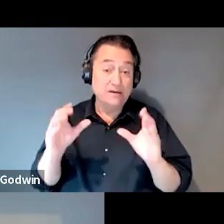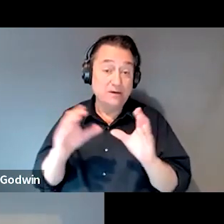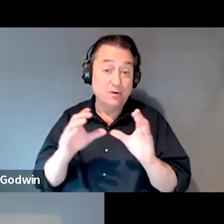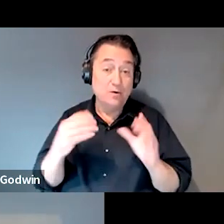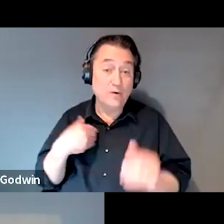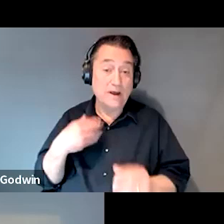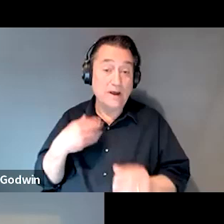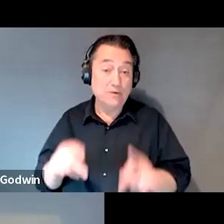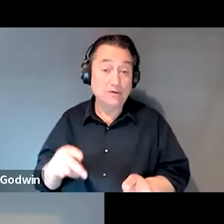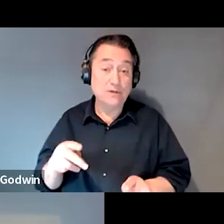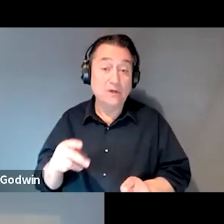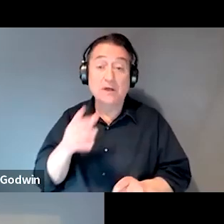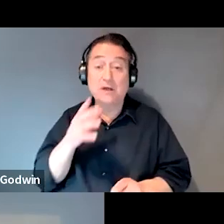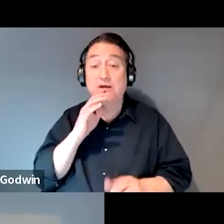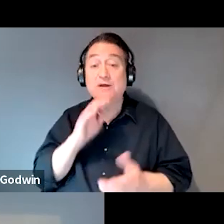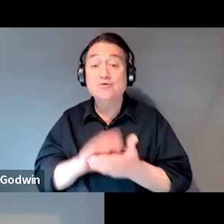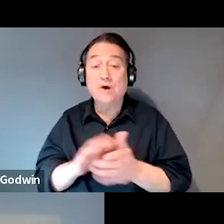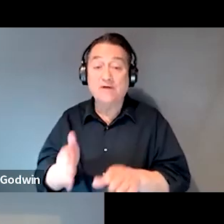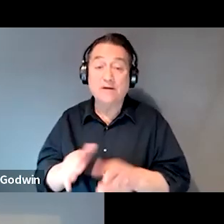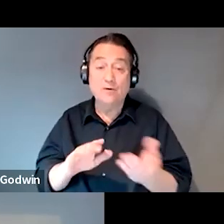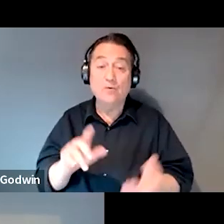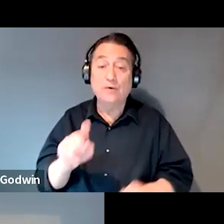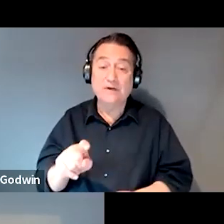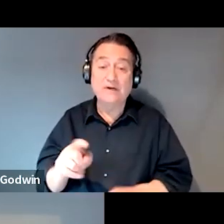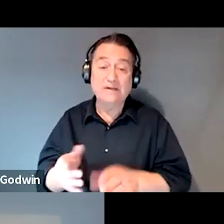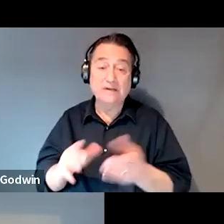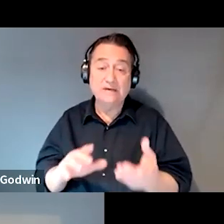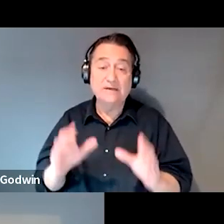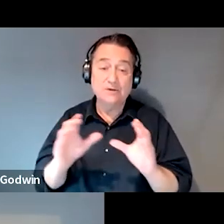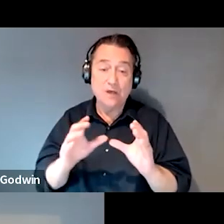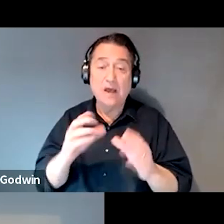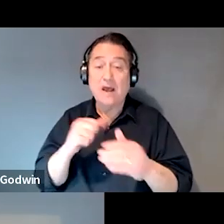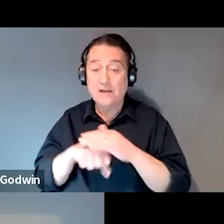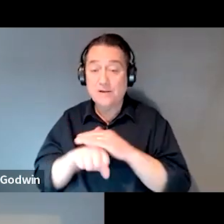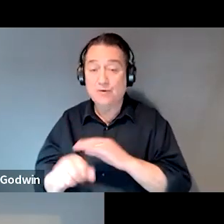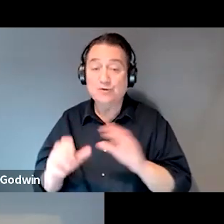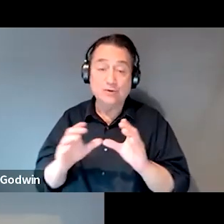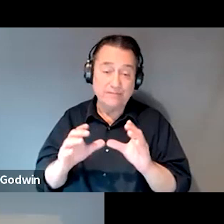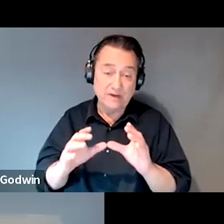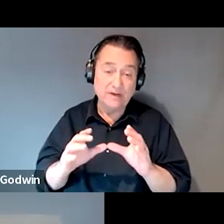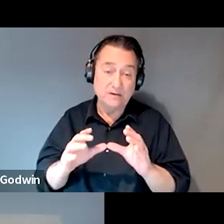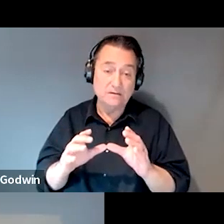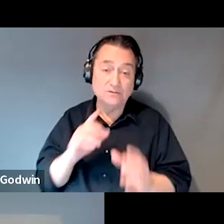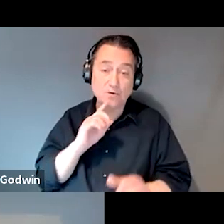his wife was deceased and we needed to get her death certificate and her birth certificate. So there are things, you know, like that